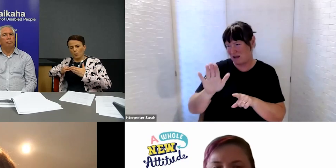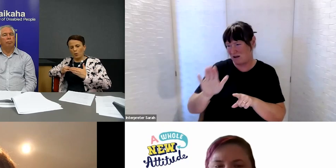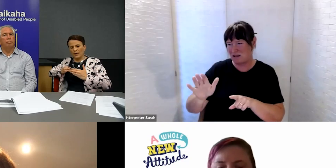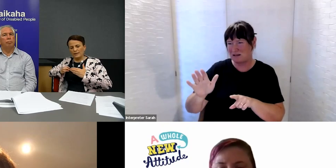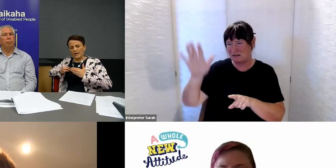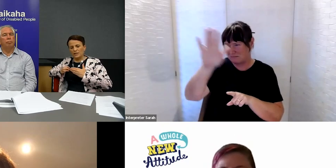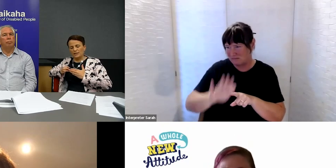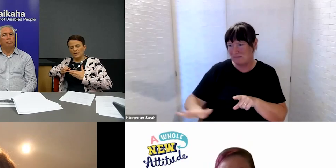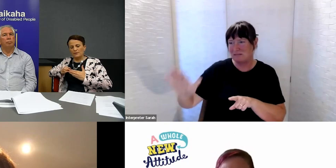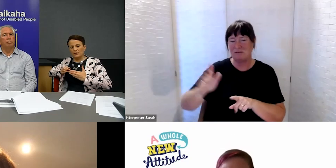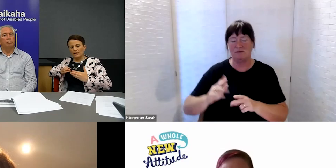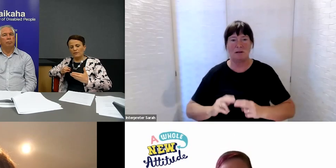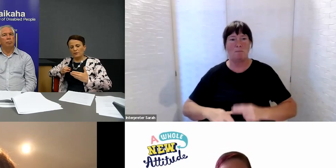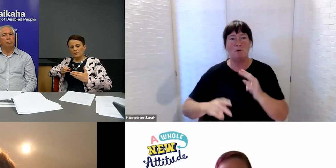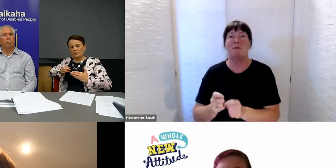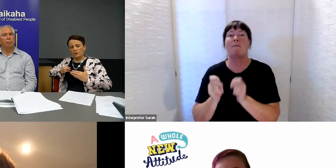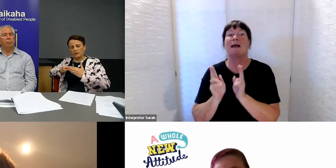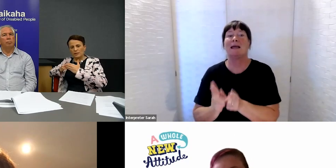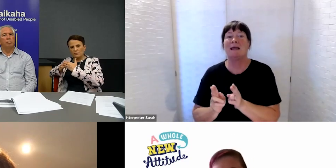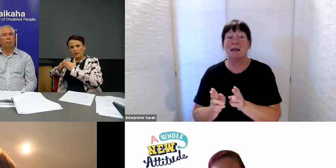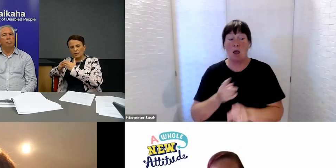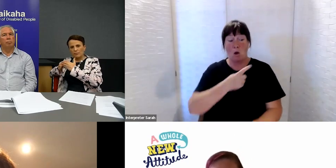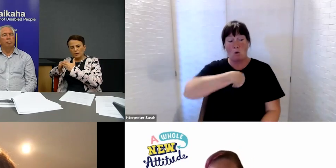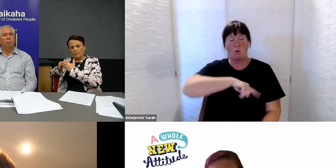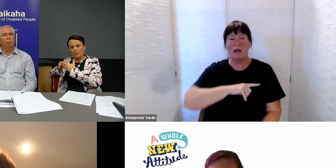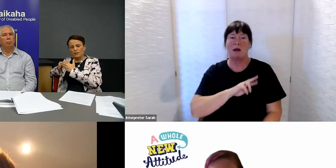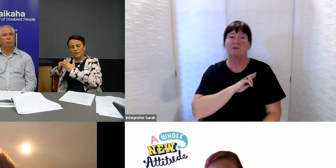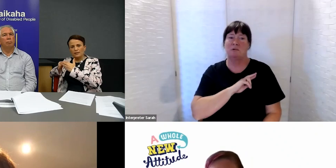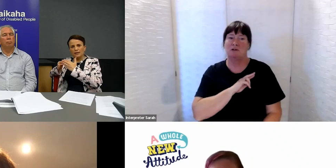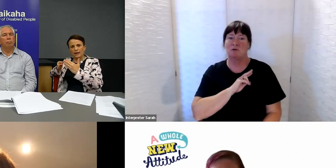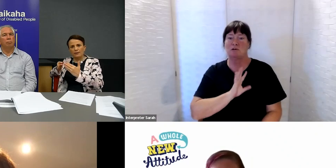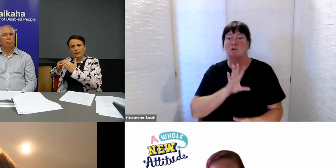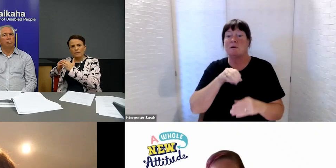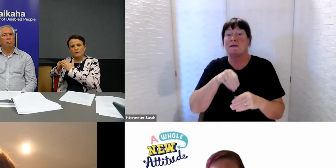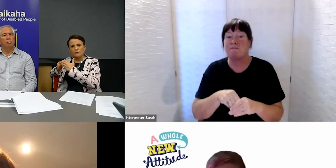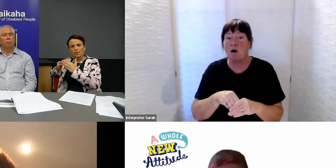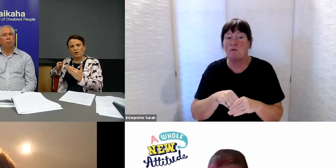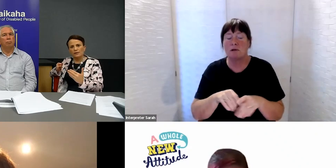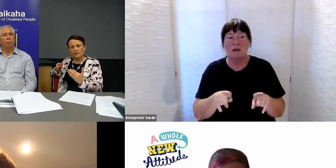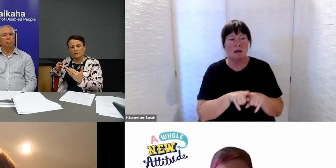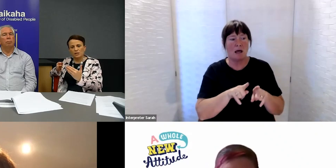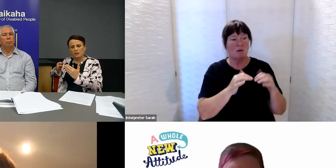we as an agency absolutely have a responsibility to be inputting into Cabinet papers and policy decisions